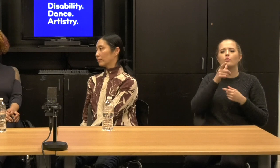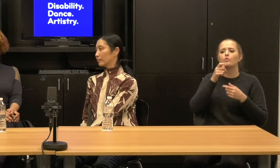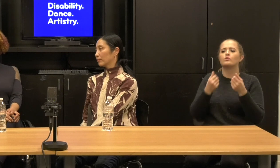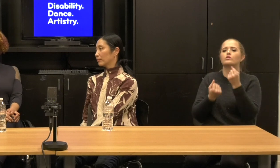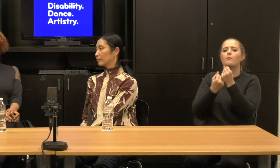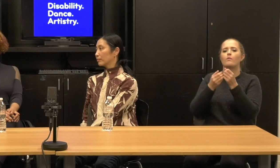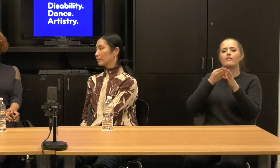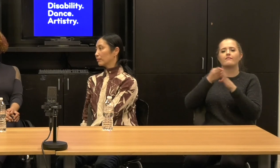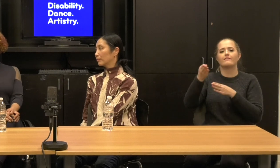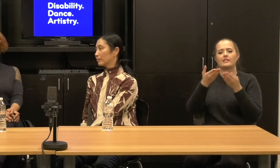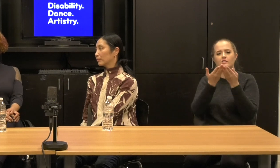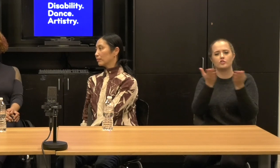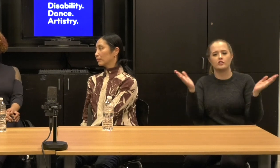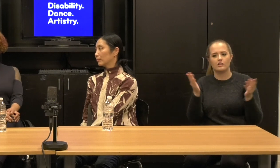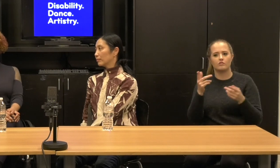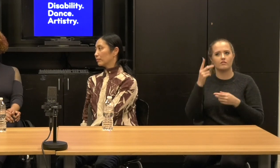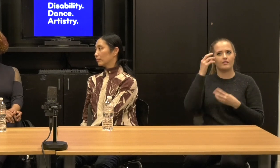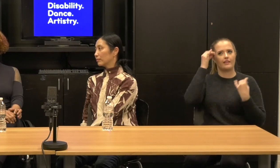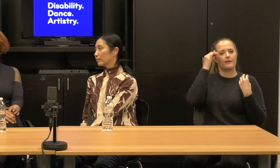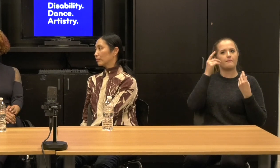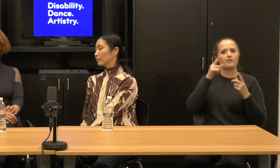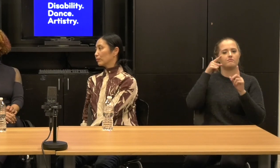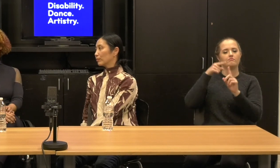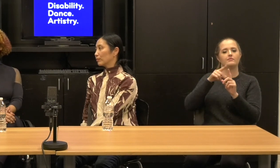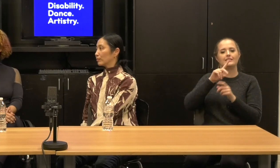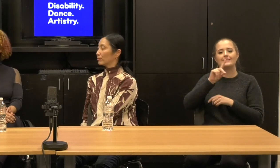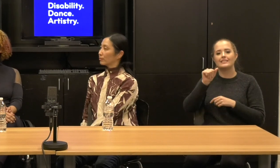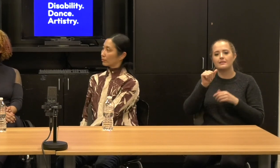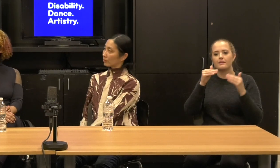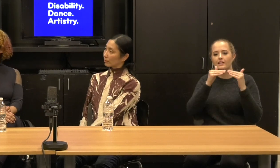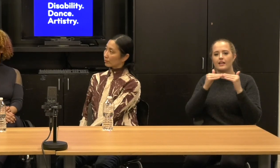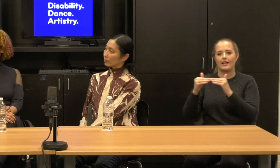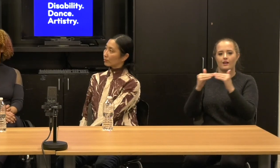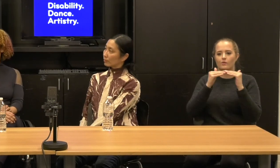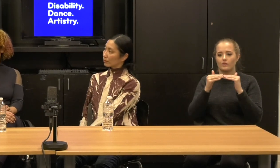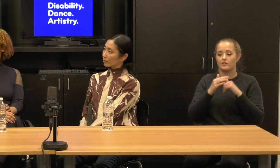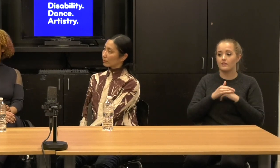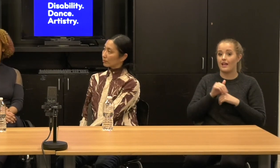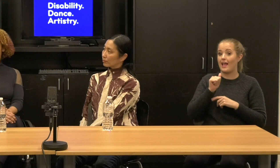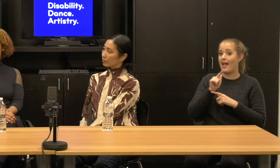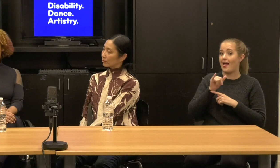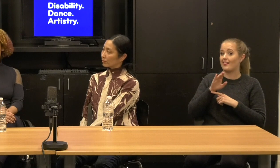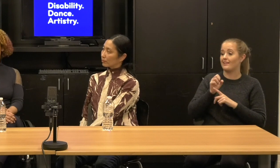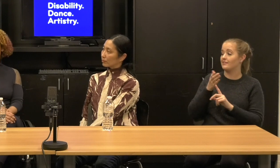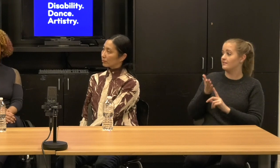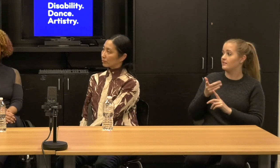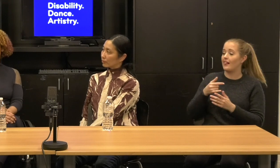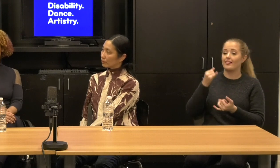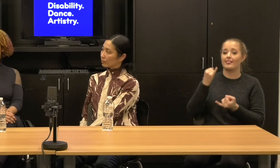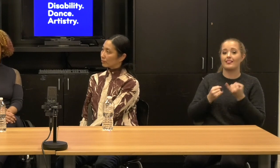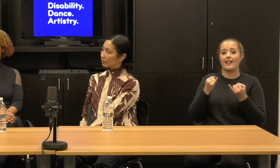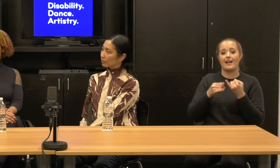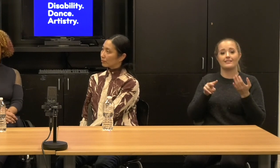Um, and so these are the. Alice is the last dance maker in the series to be part of this conversation.